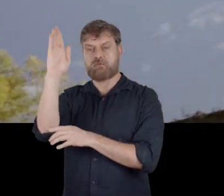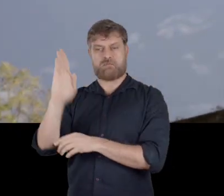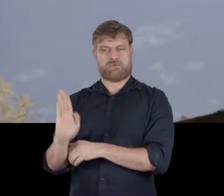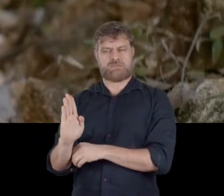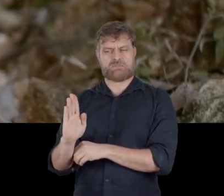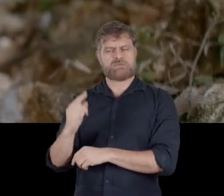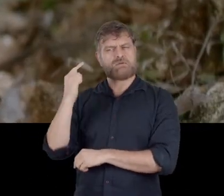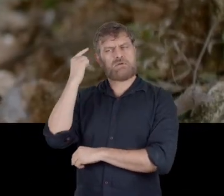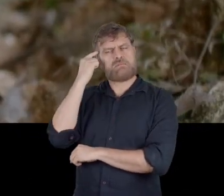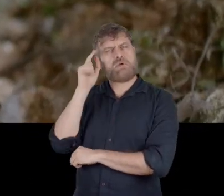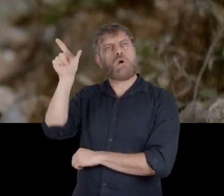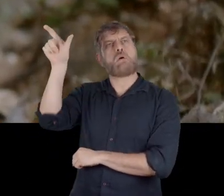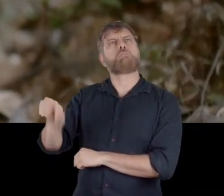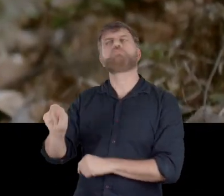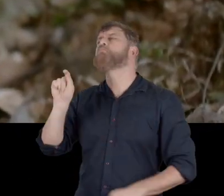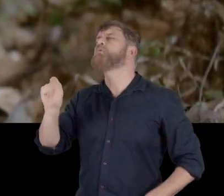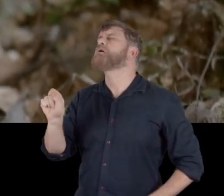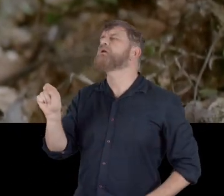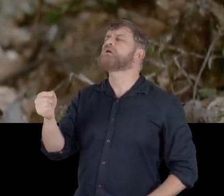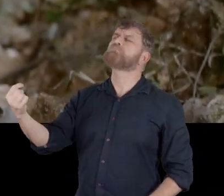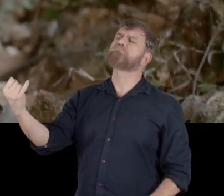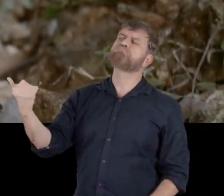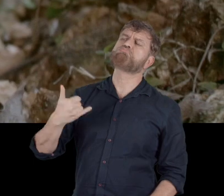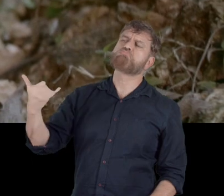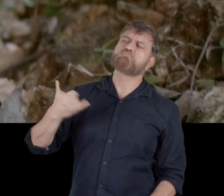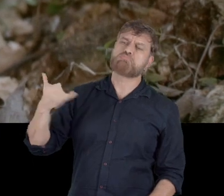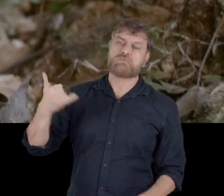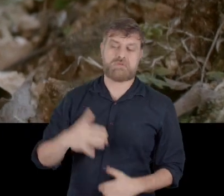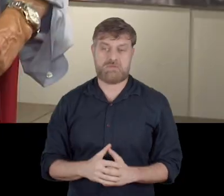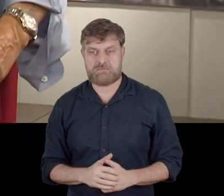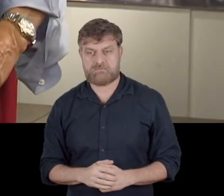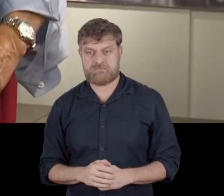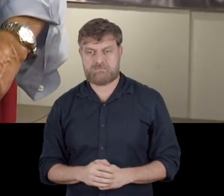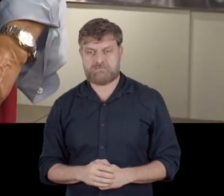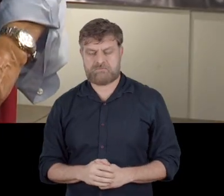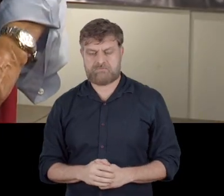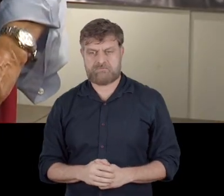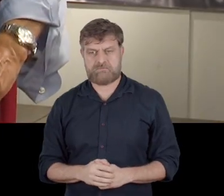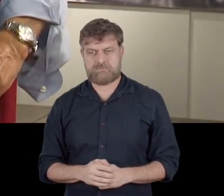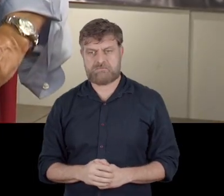who is it? Who is that person? The categories I've found,